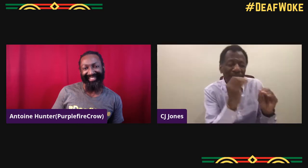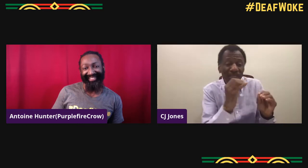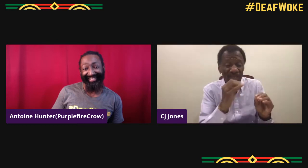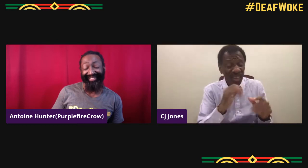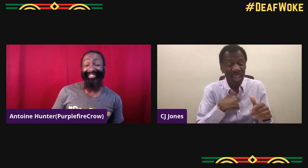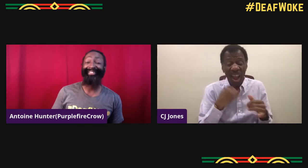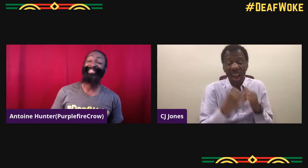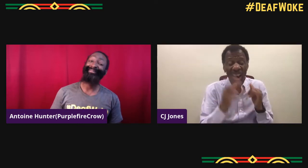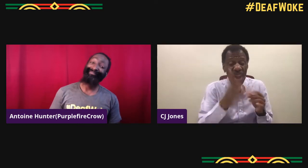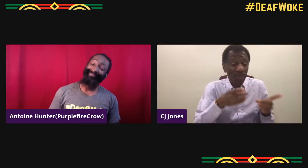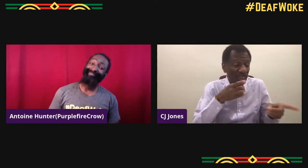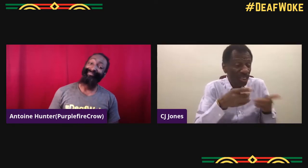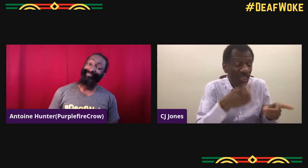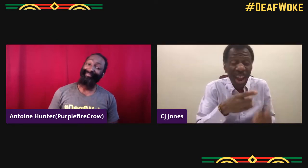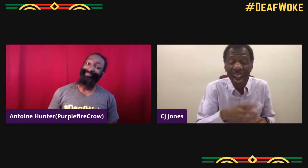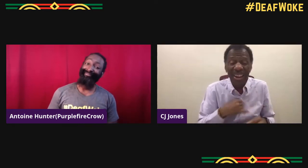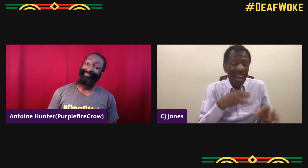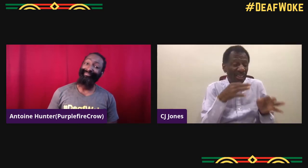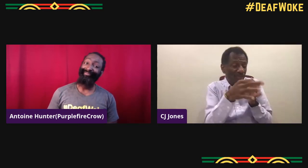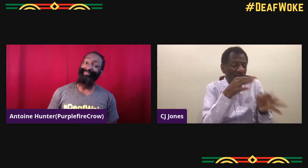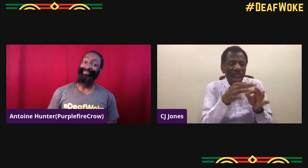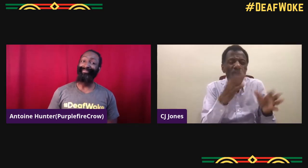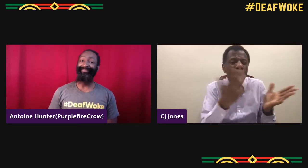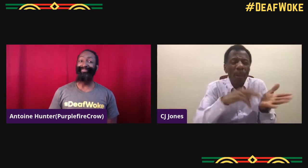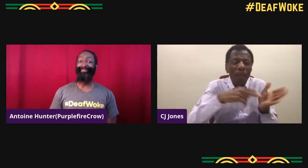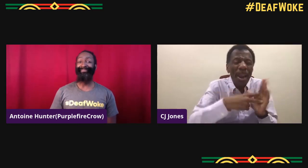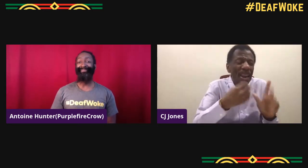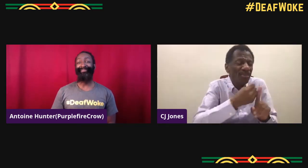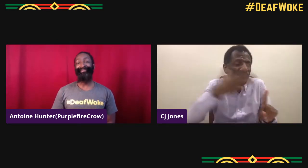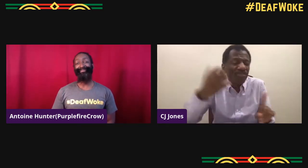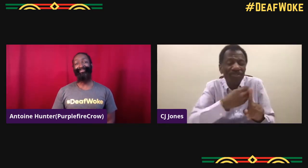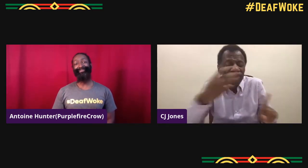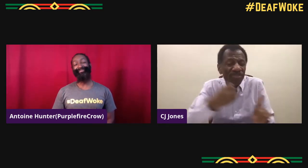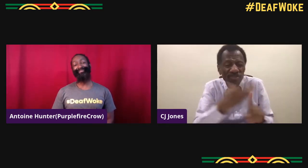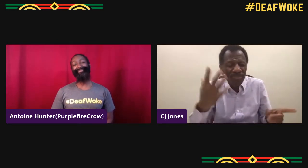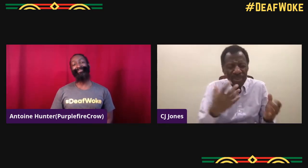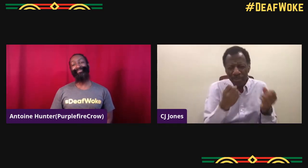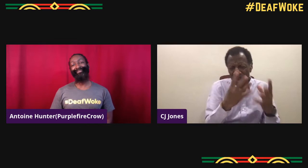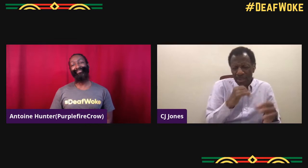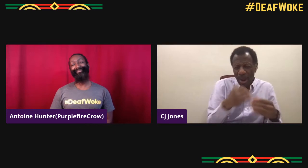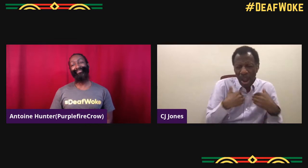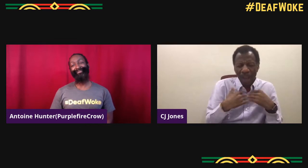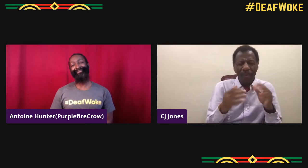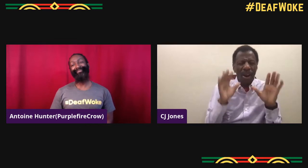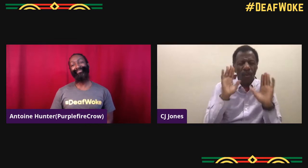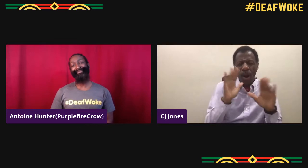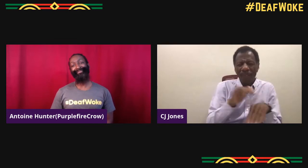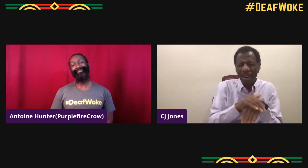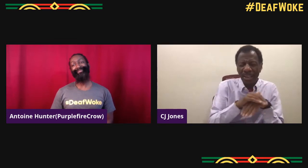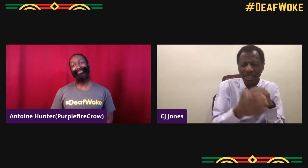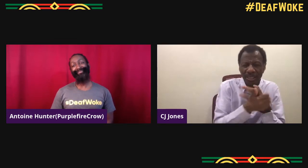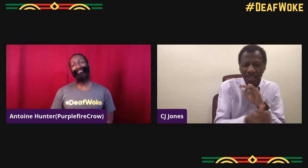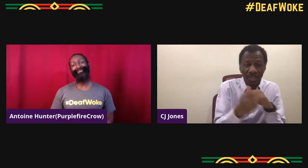and then people come up to me and be like, "Hey, can you help the other students?" And so I tried to figure what directing was meant